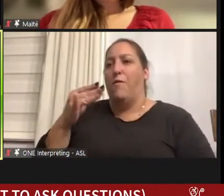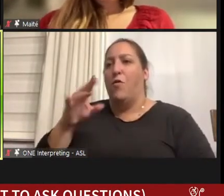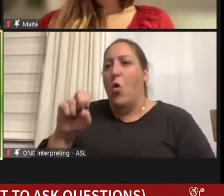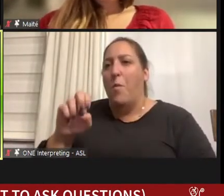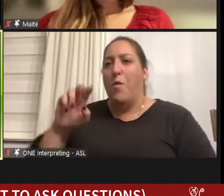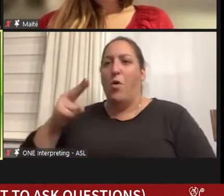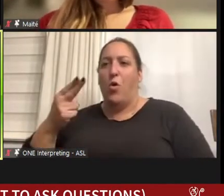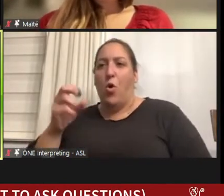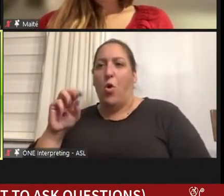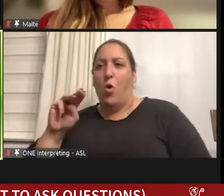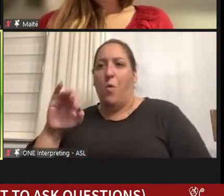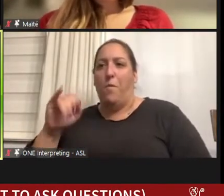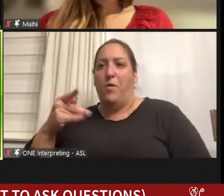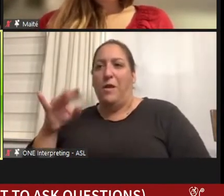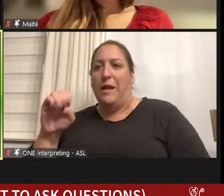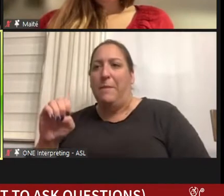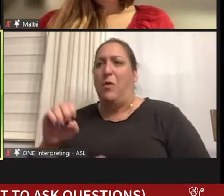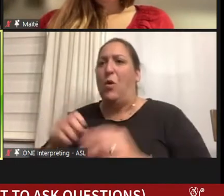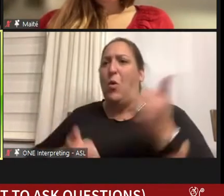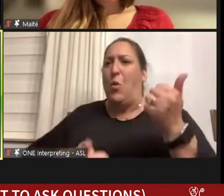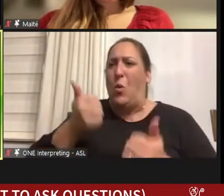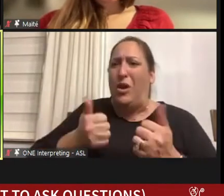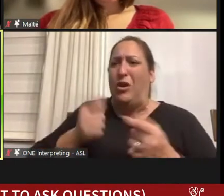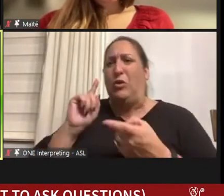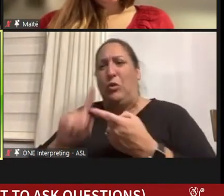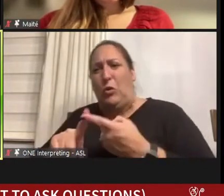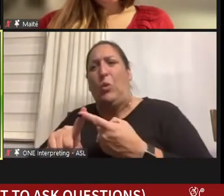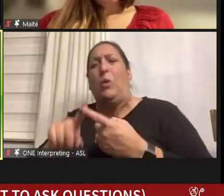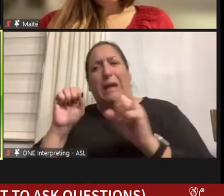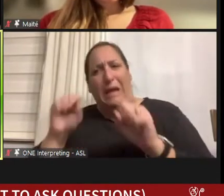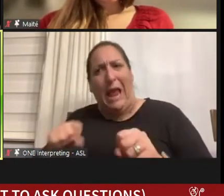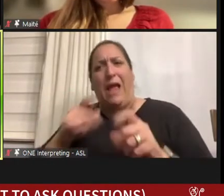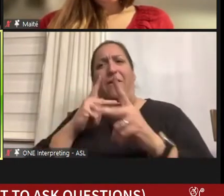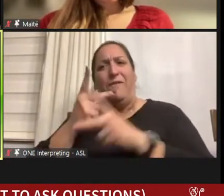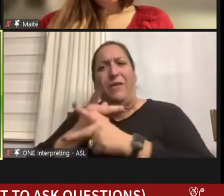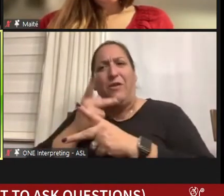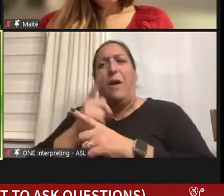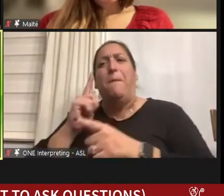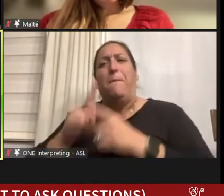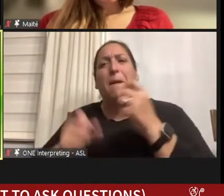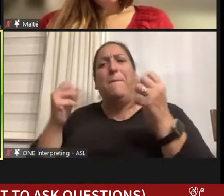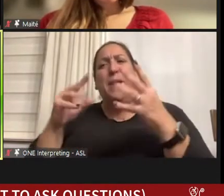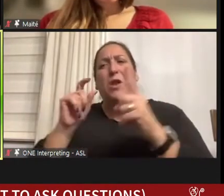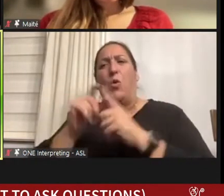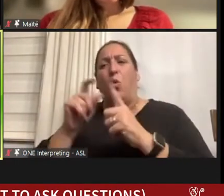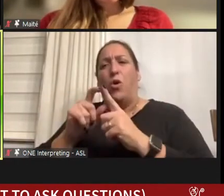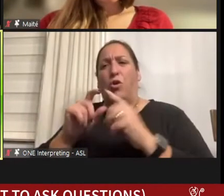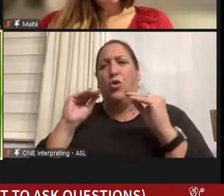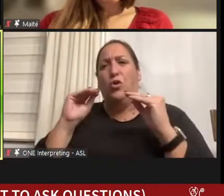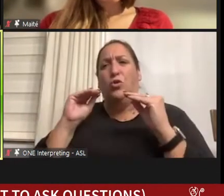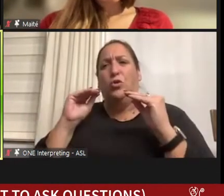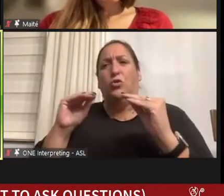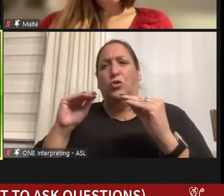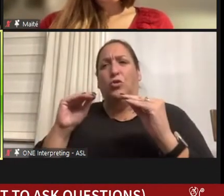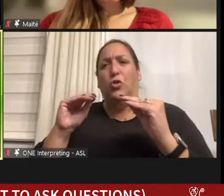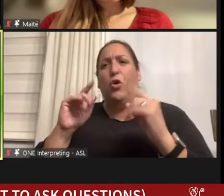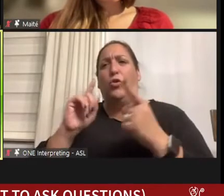like ''to'' and ''too,'' I can handle those, but words like ''taught'' and ''taut'' all sound the